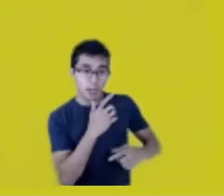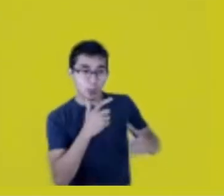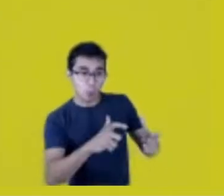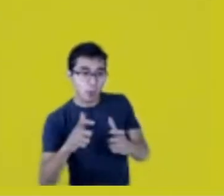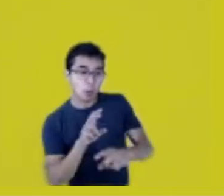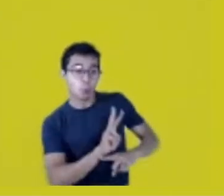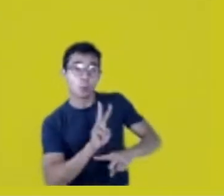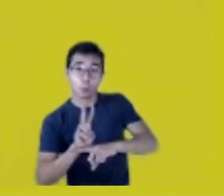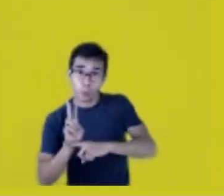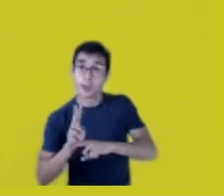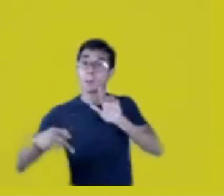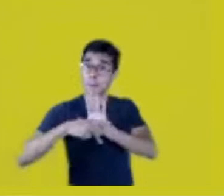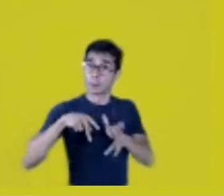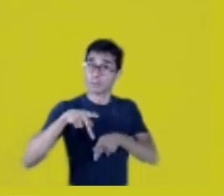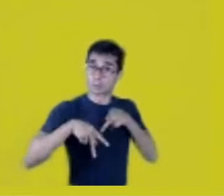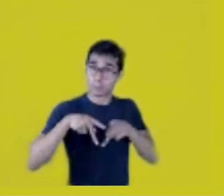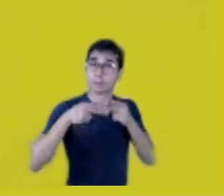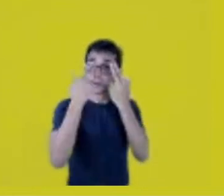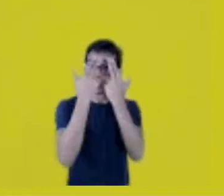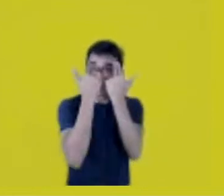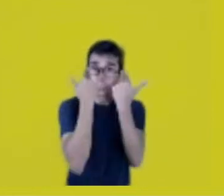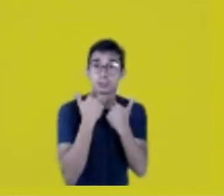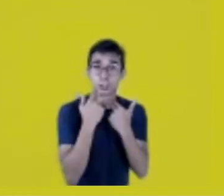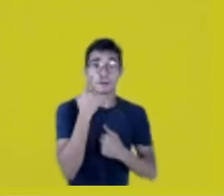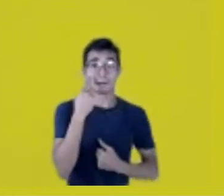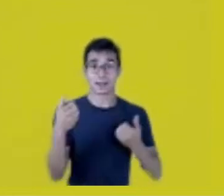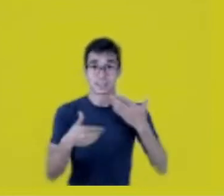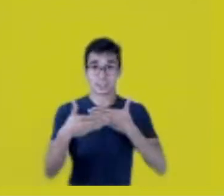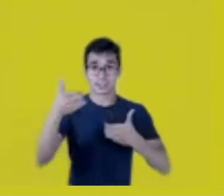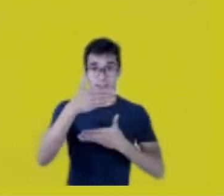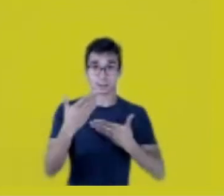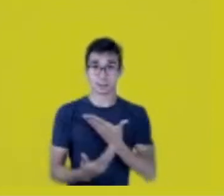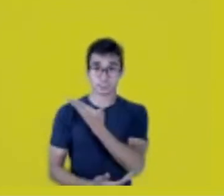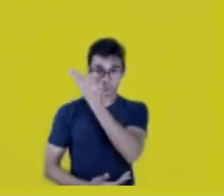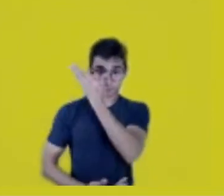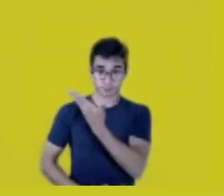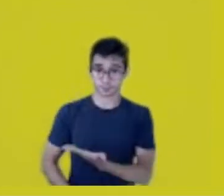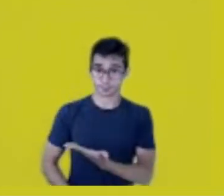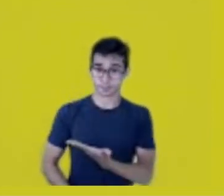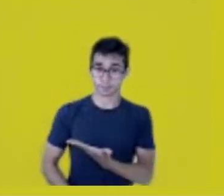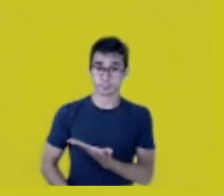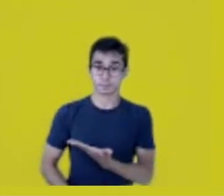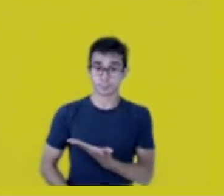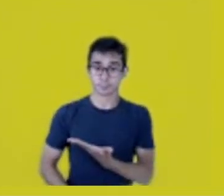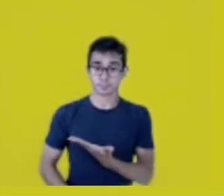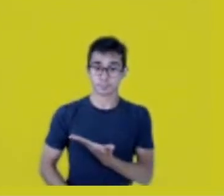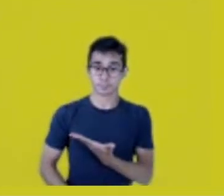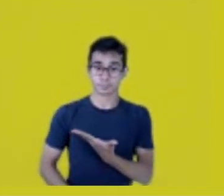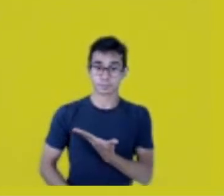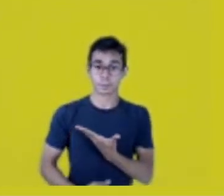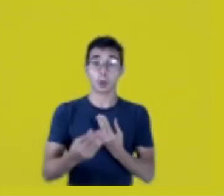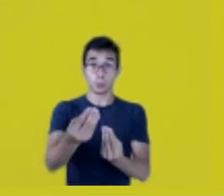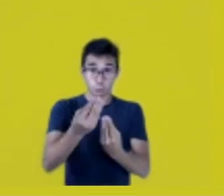Here’s the slide. If you wish to donate, thank you for your solidarity.